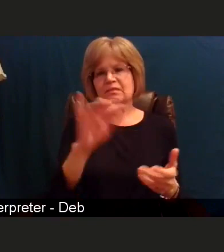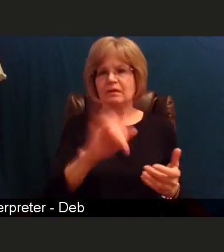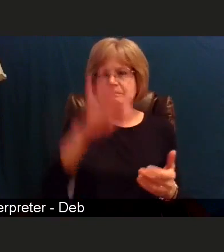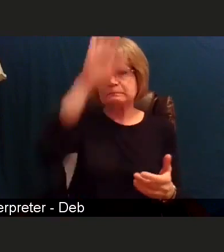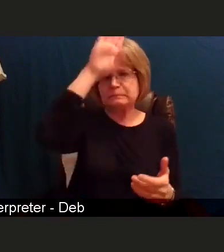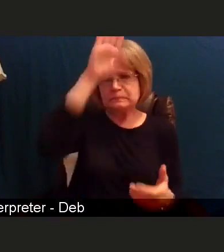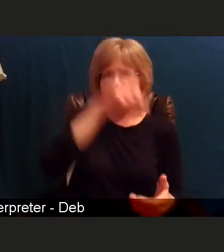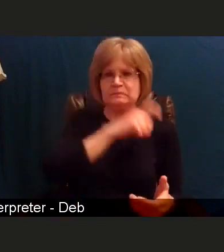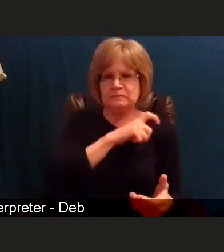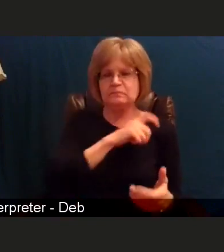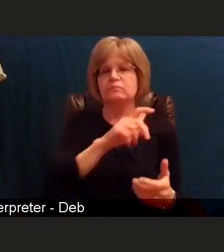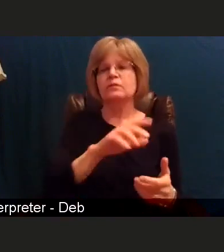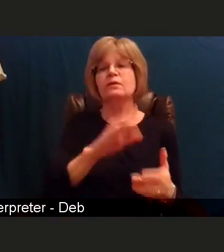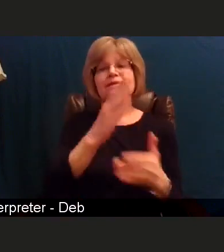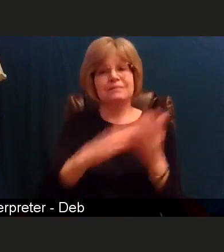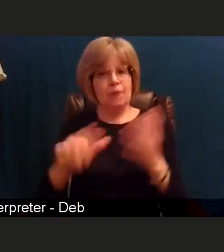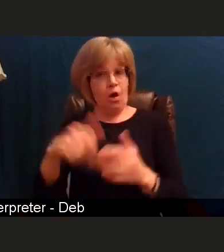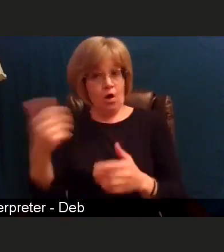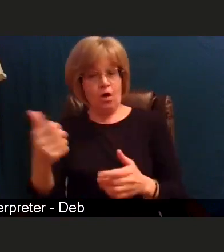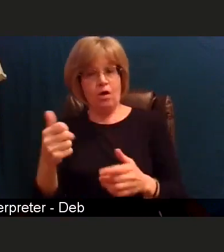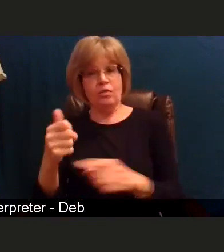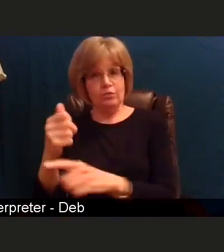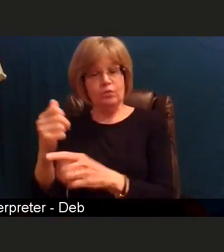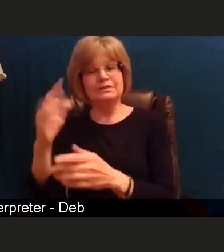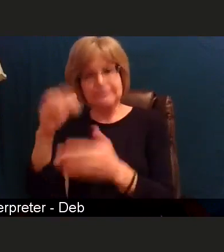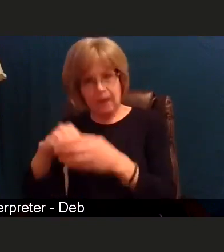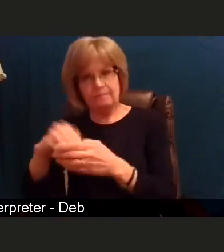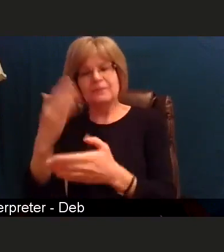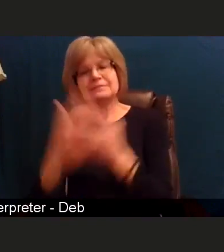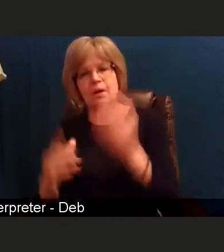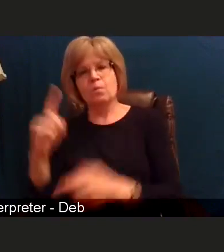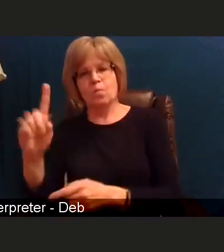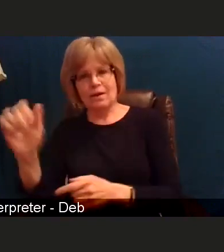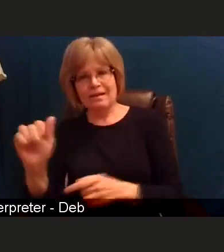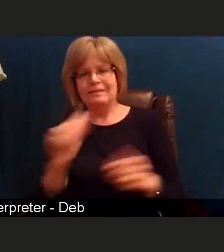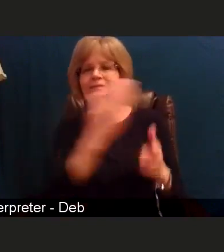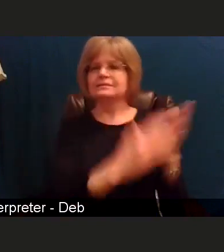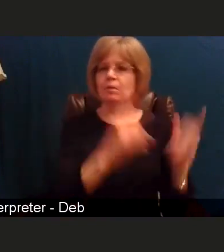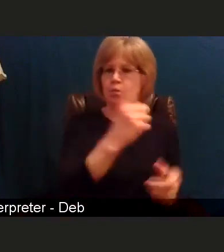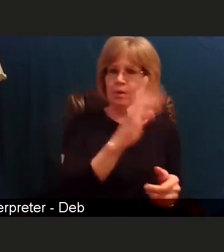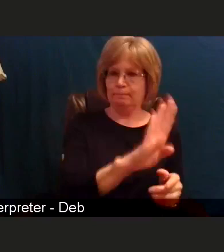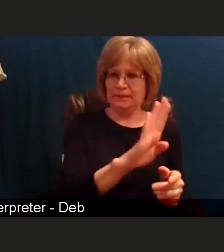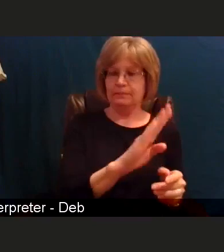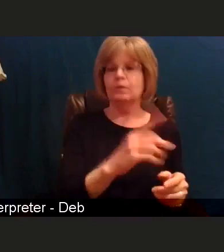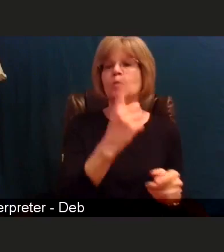are in tier 1B, then there are also educators, such as teachers and support staff